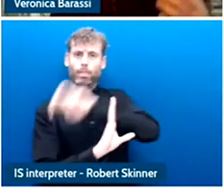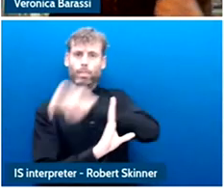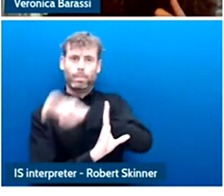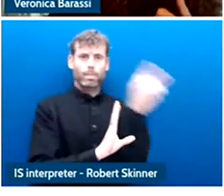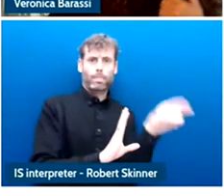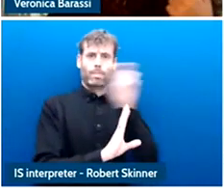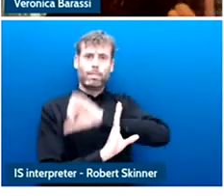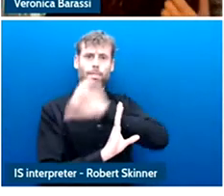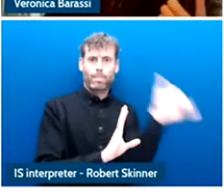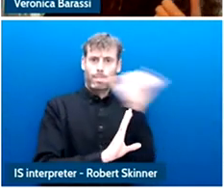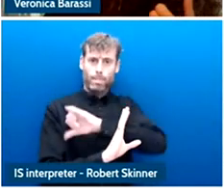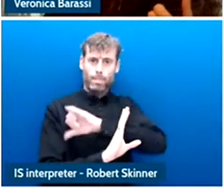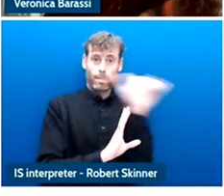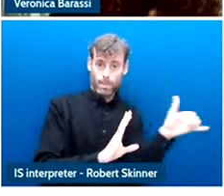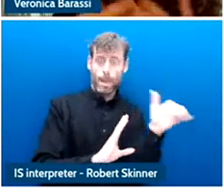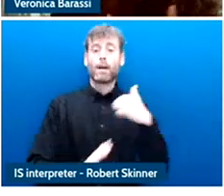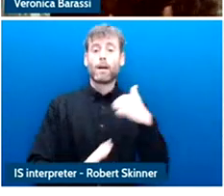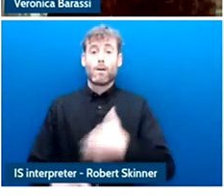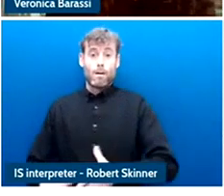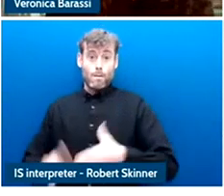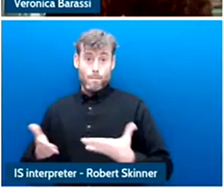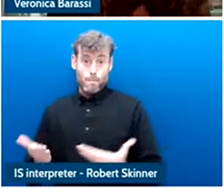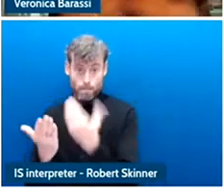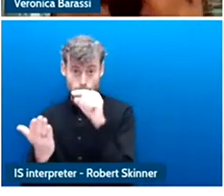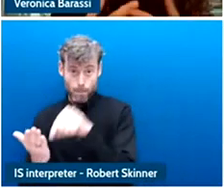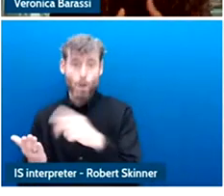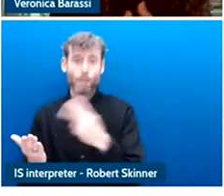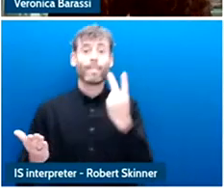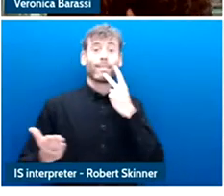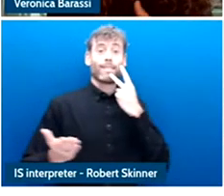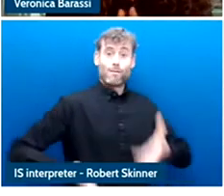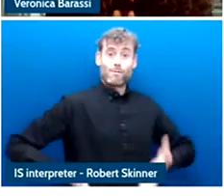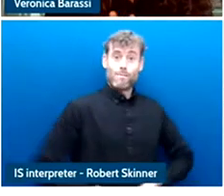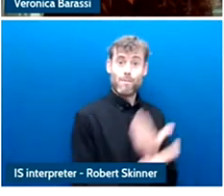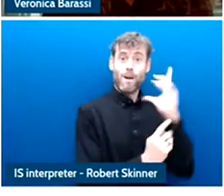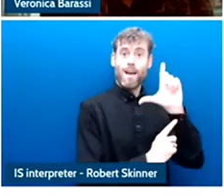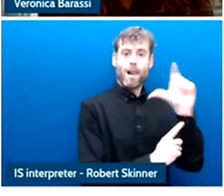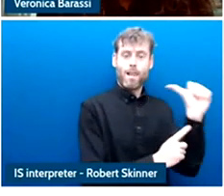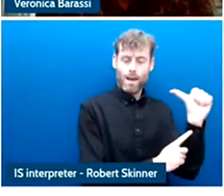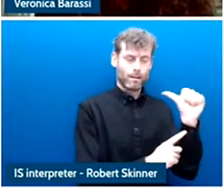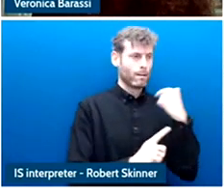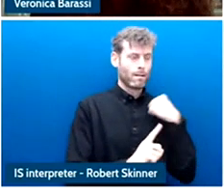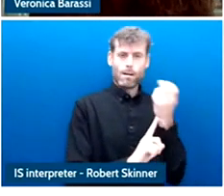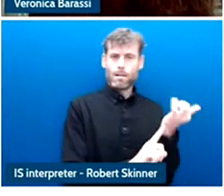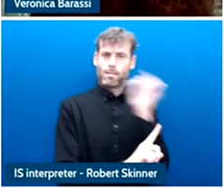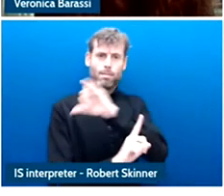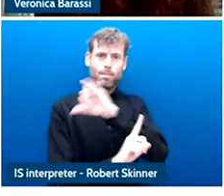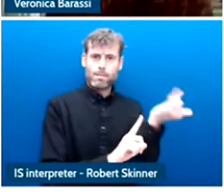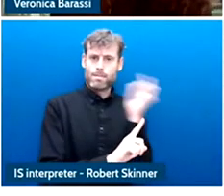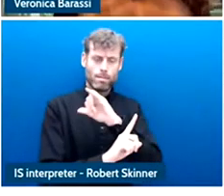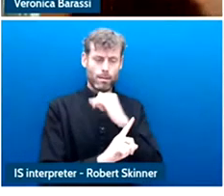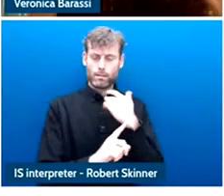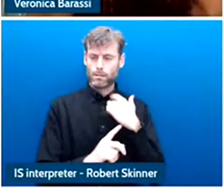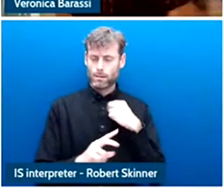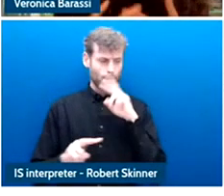daughter in Los Angeles and so we started this project in 2016-2019 and it was